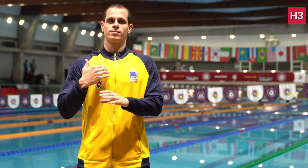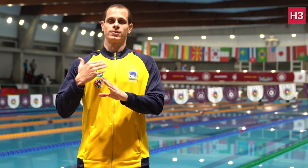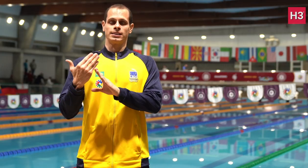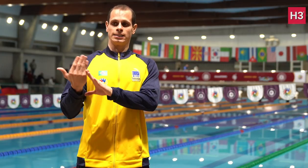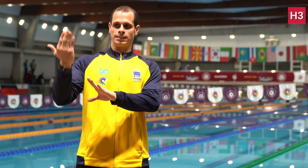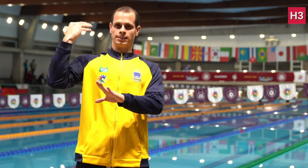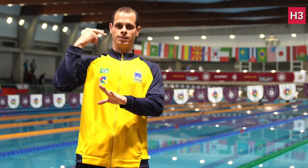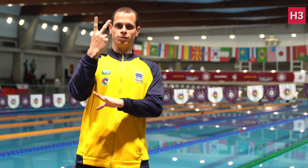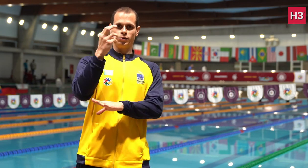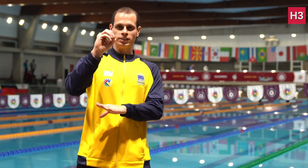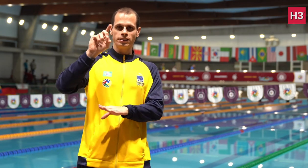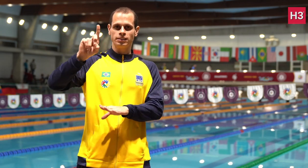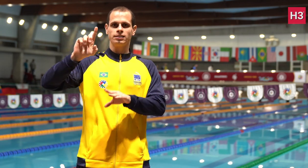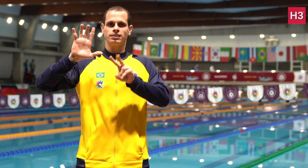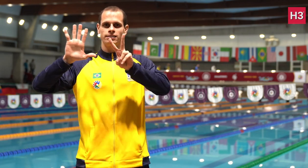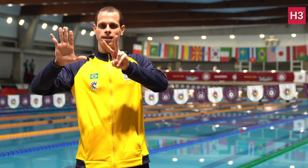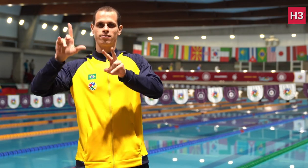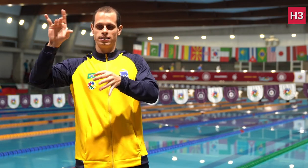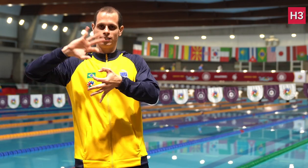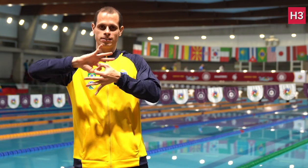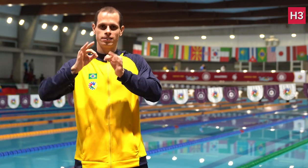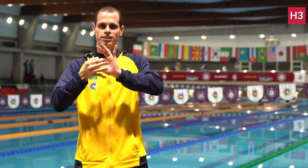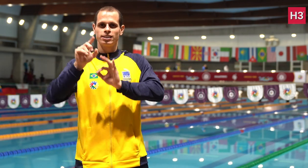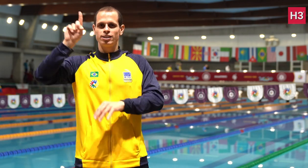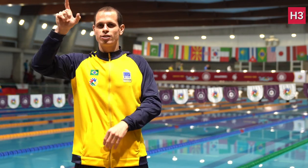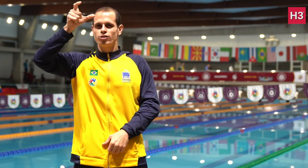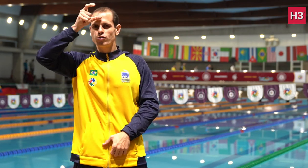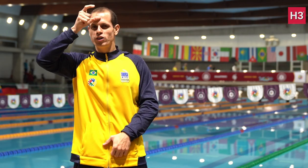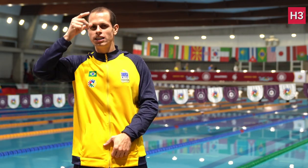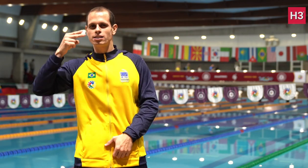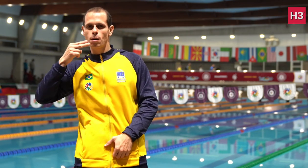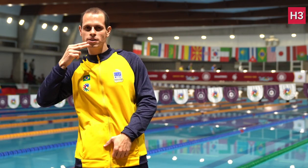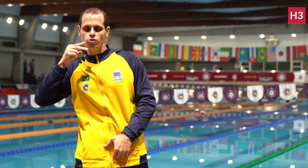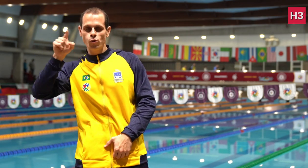I won my first gold medal at the 2017 Deaflympics in Samsun.